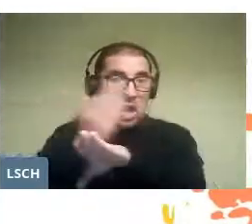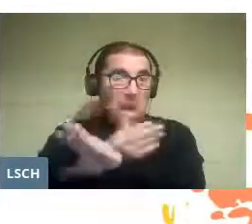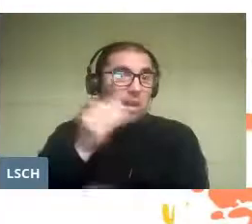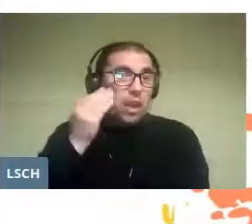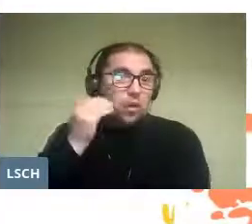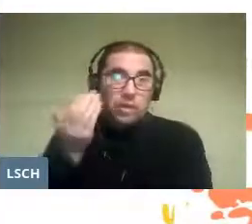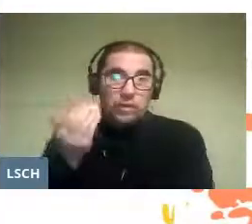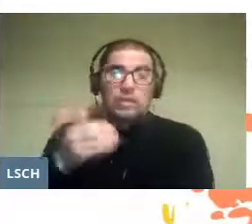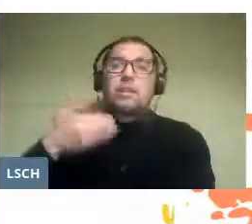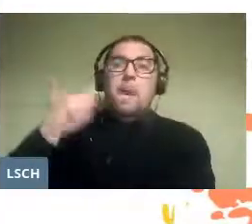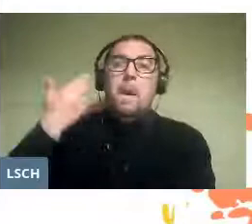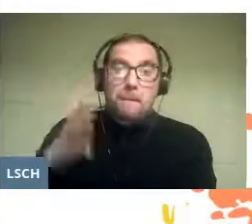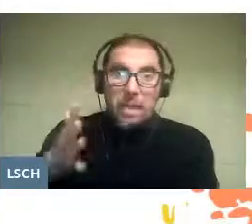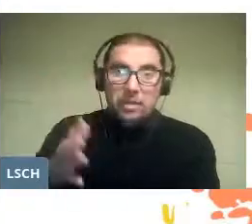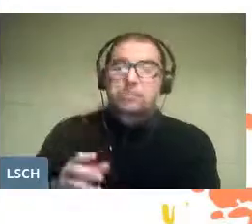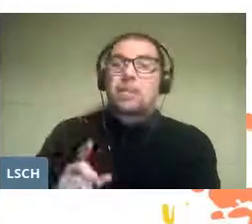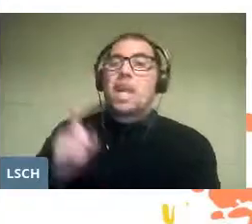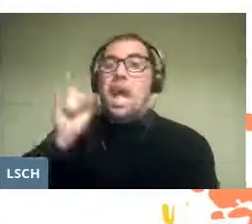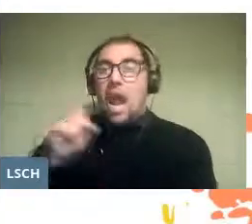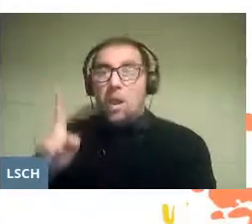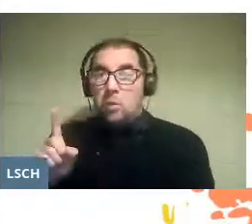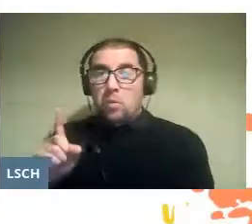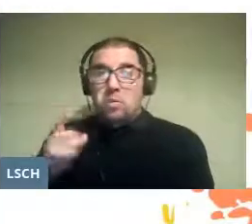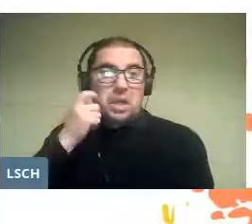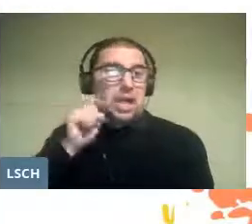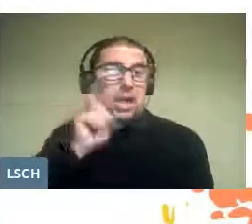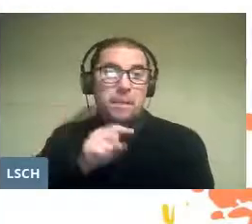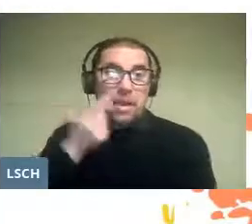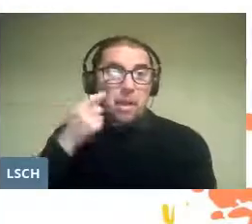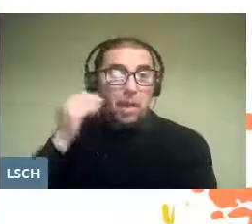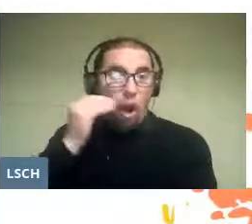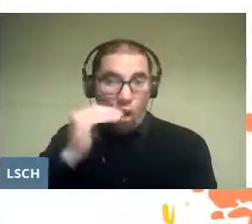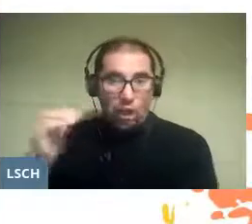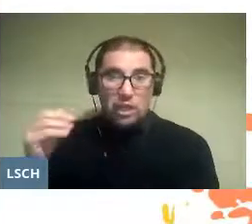and although to some it may seem strange, the children who participated